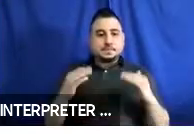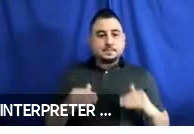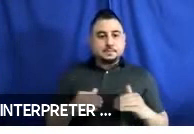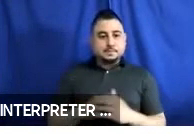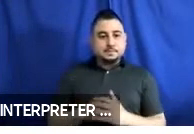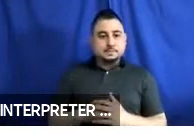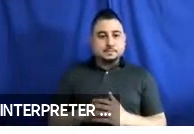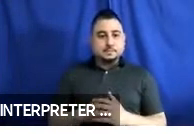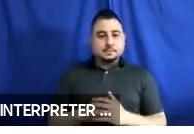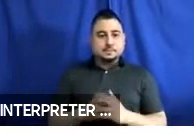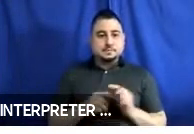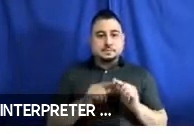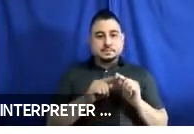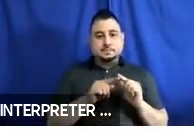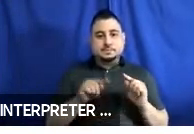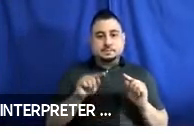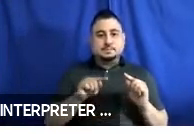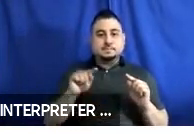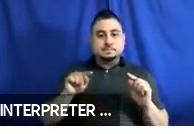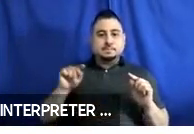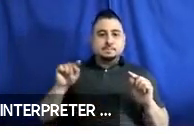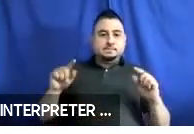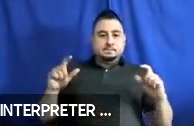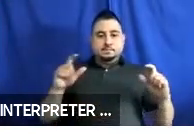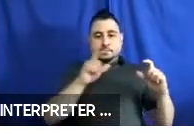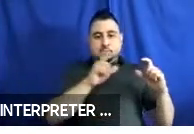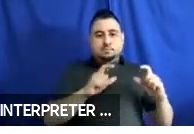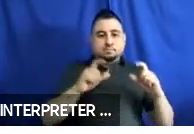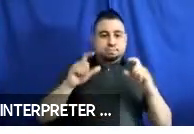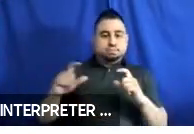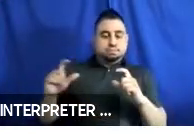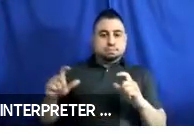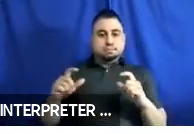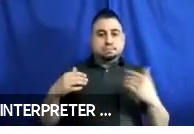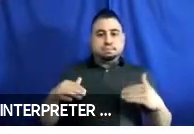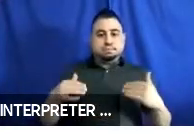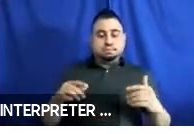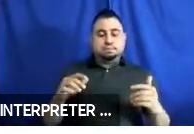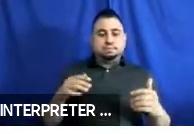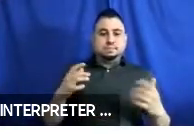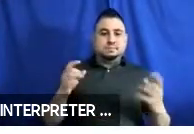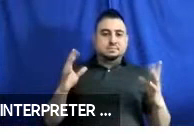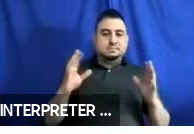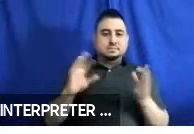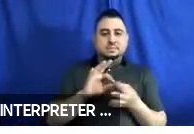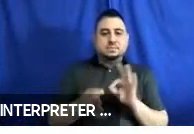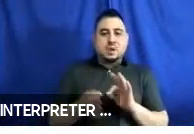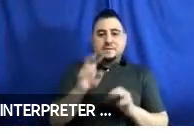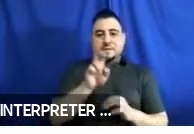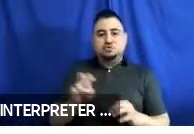So, the image on the screen is a really crude interpretation of the travel chain. The seven